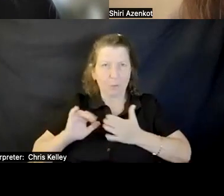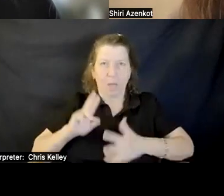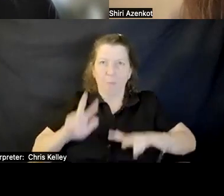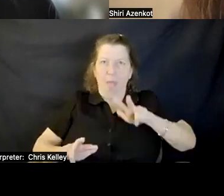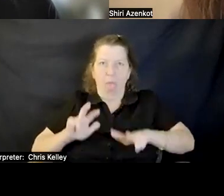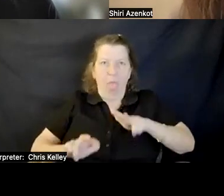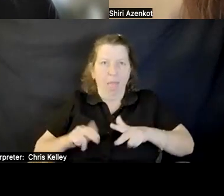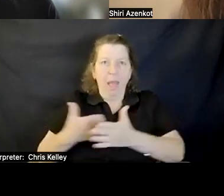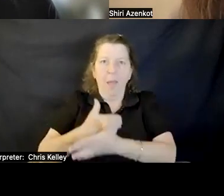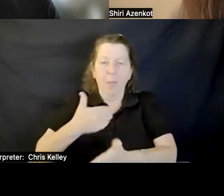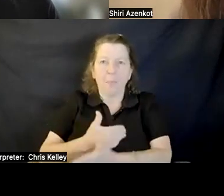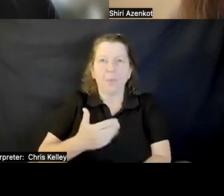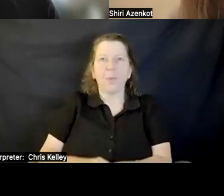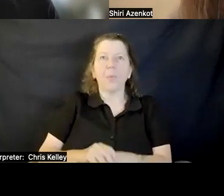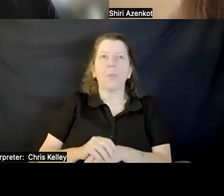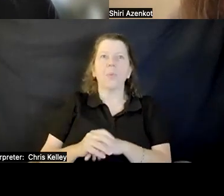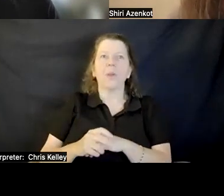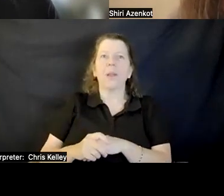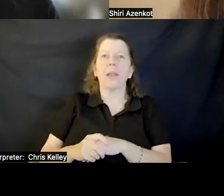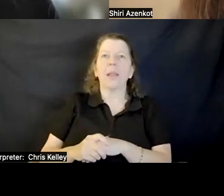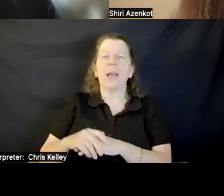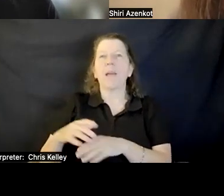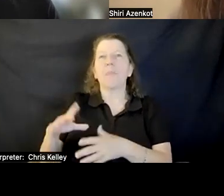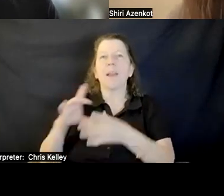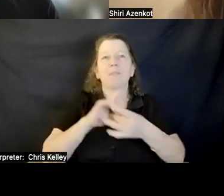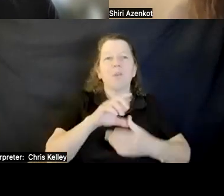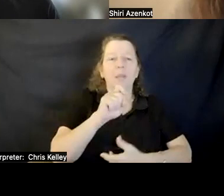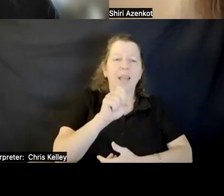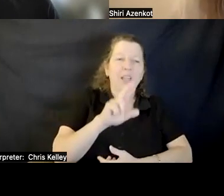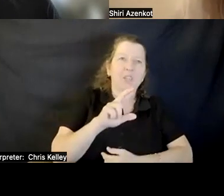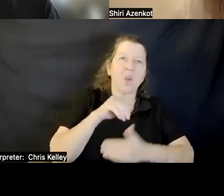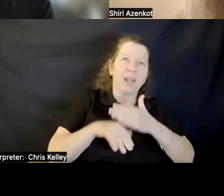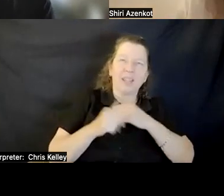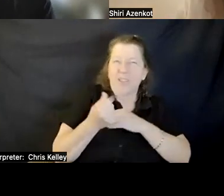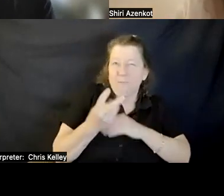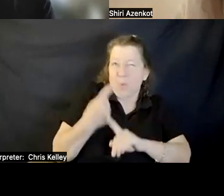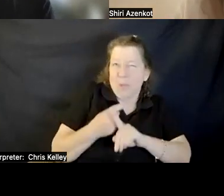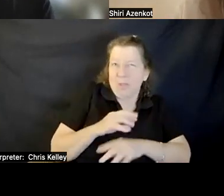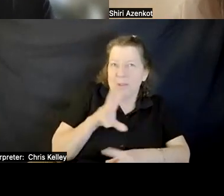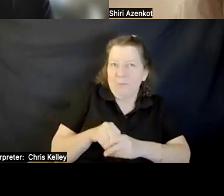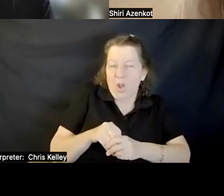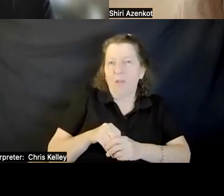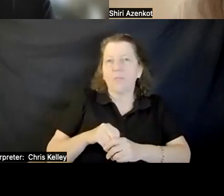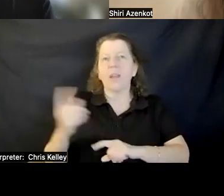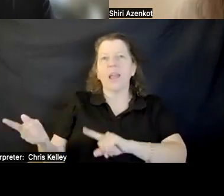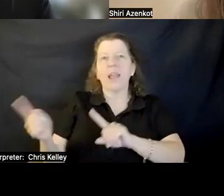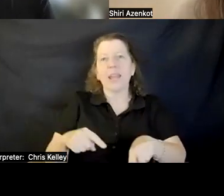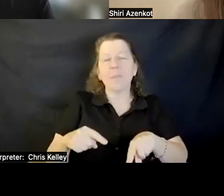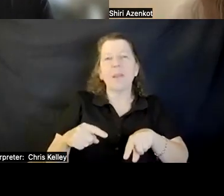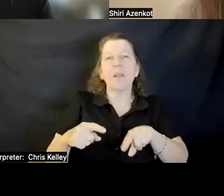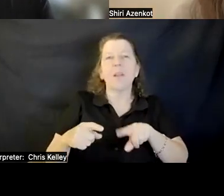I've been coming to the XR access for a couple of months. I came from accessibility background